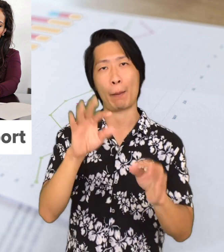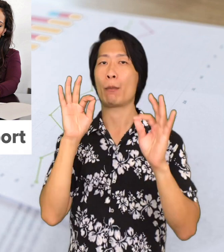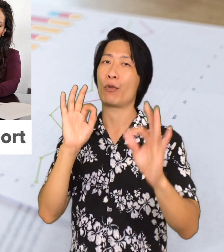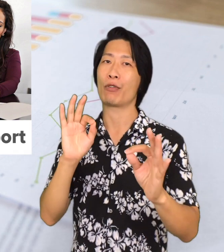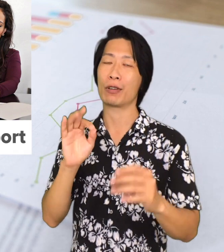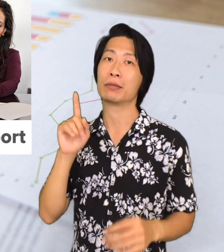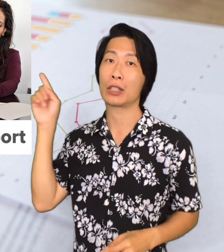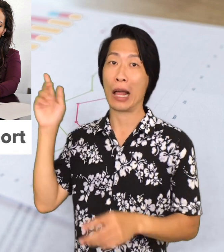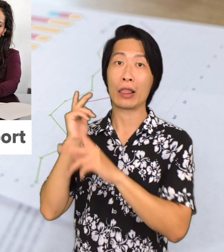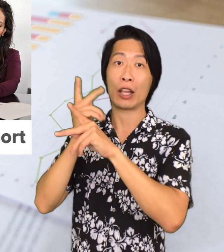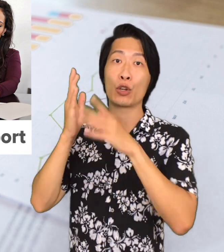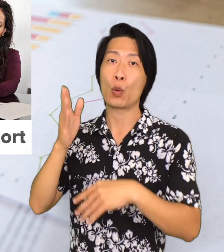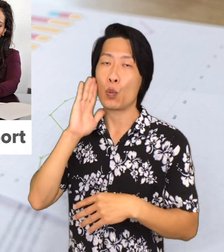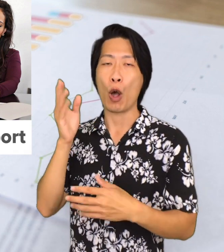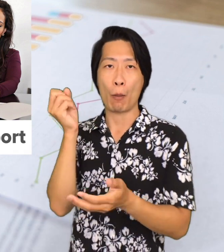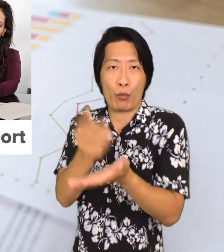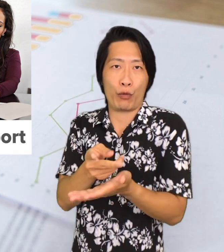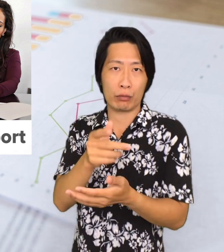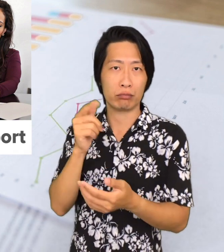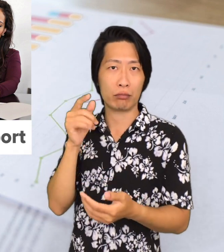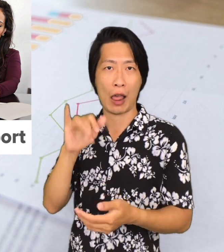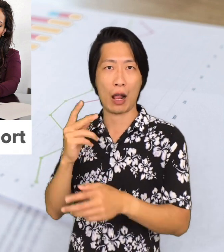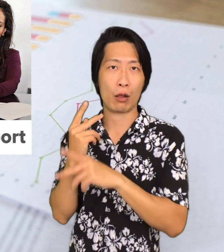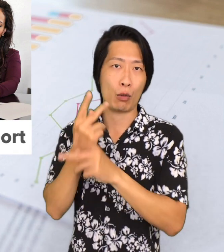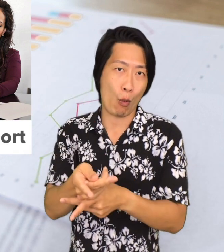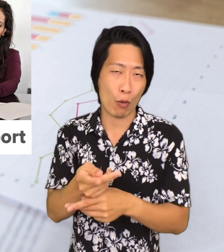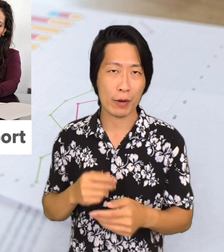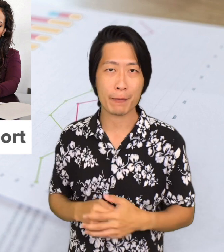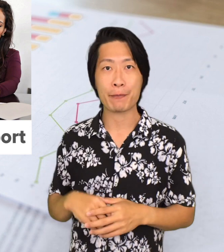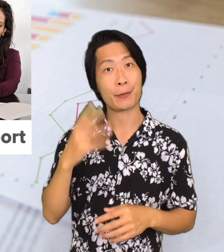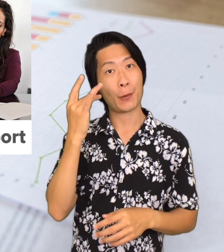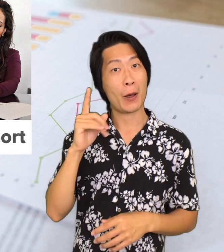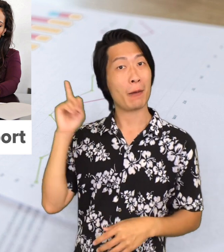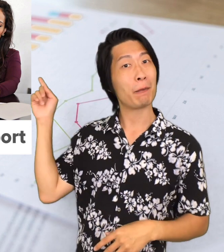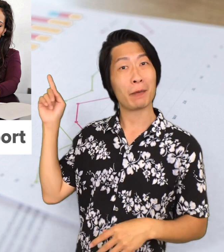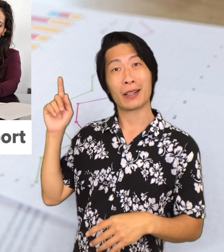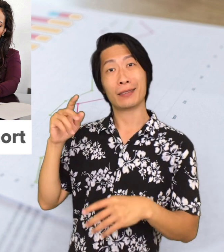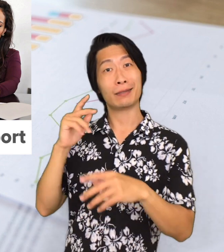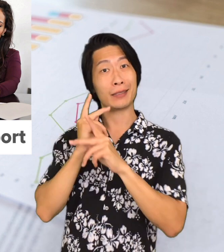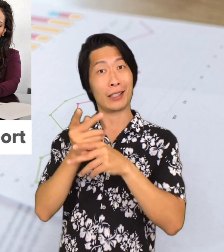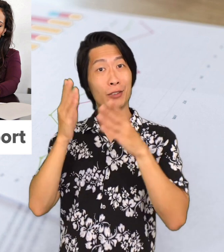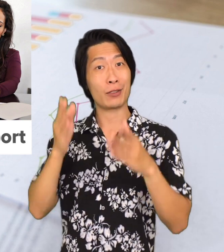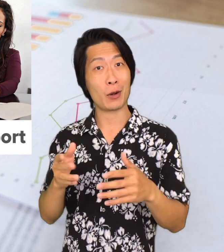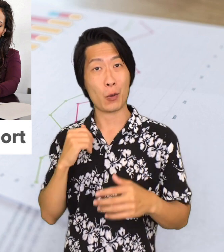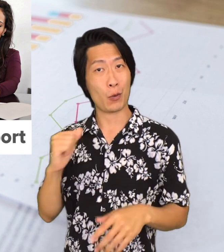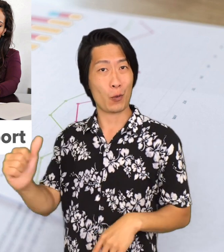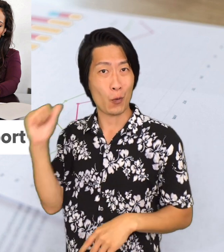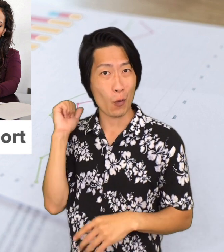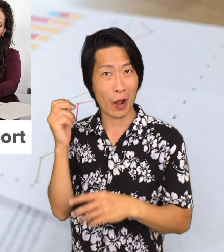Your lender will be able to approve your loan. This is important because a lender